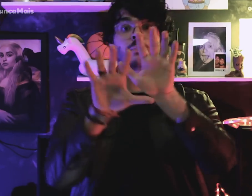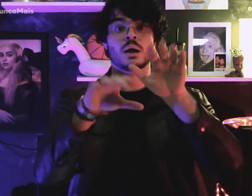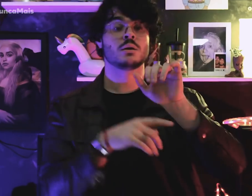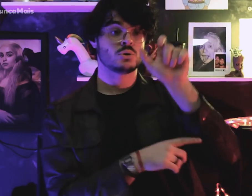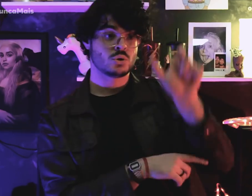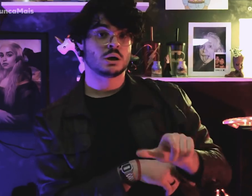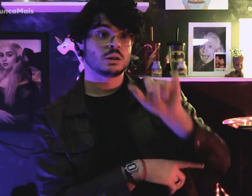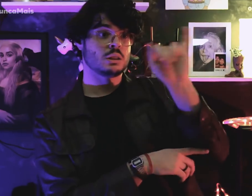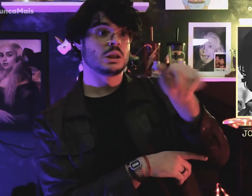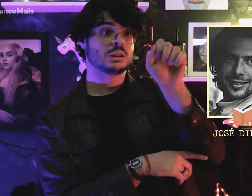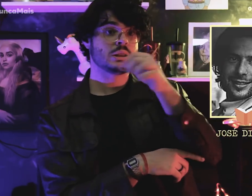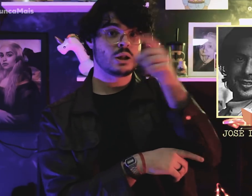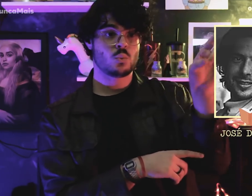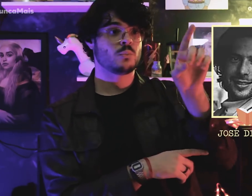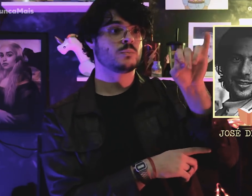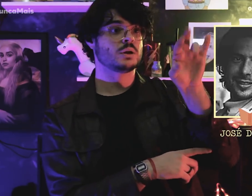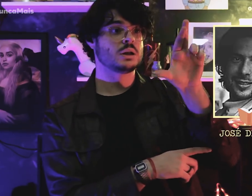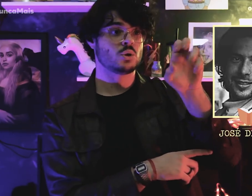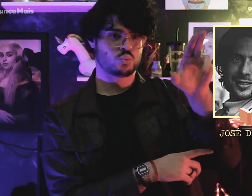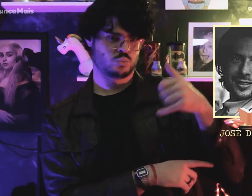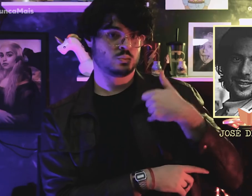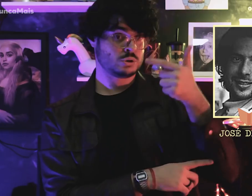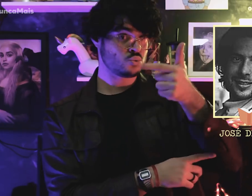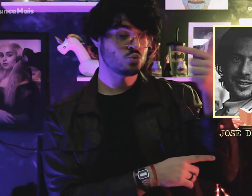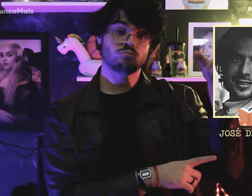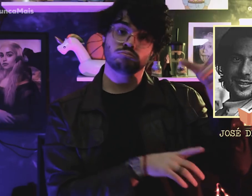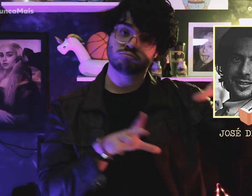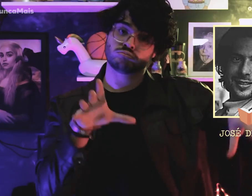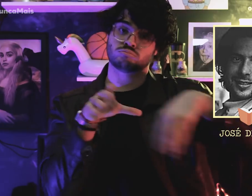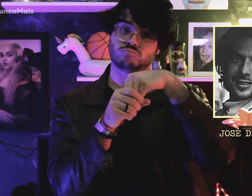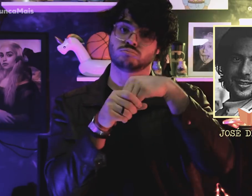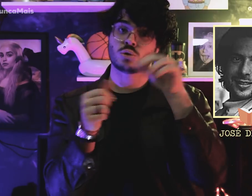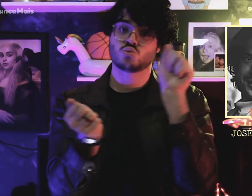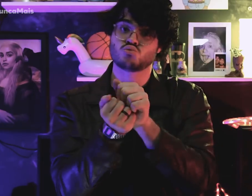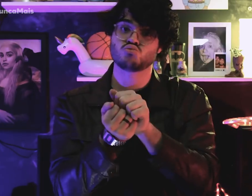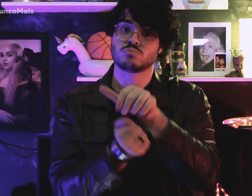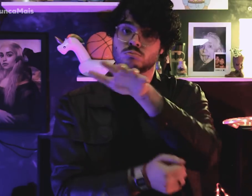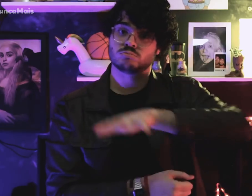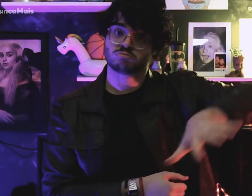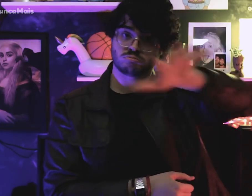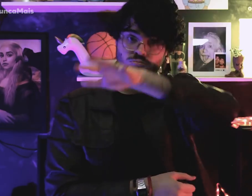Even José Dirceu participated, at the time 22 years old.